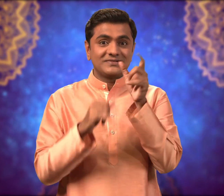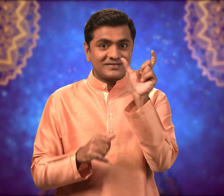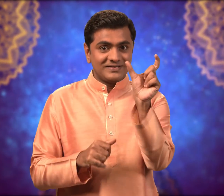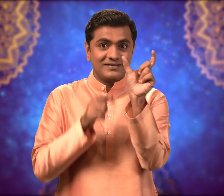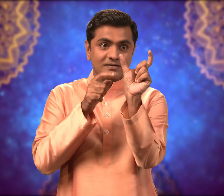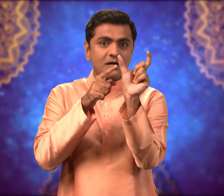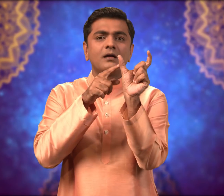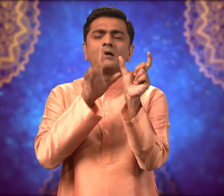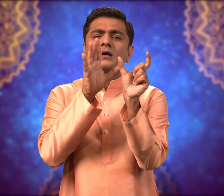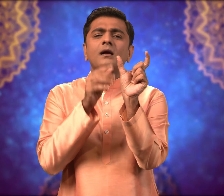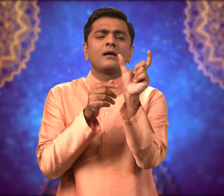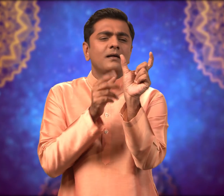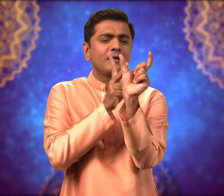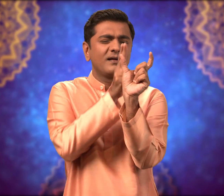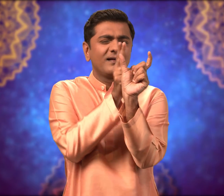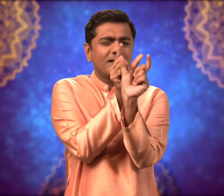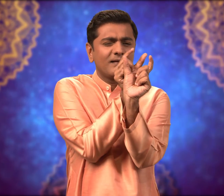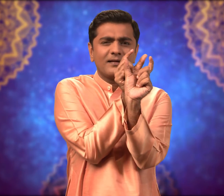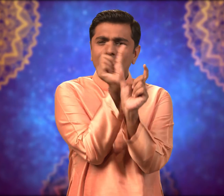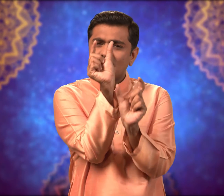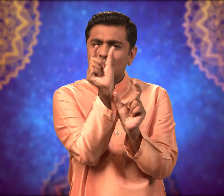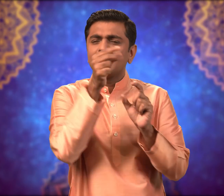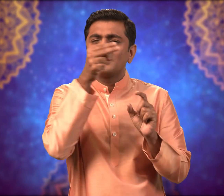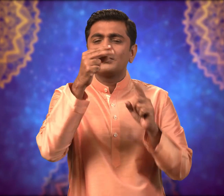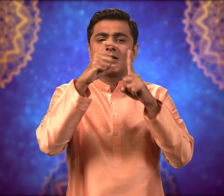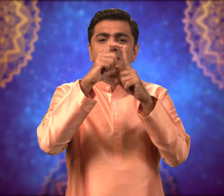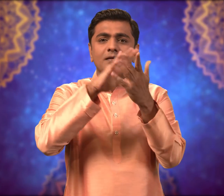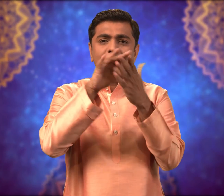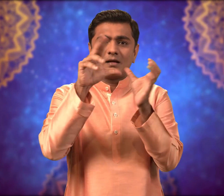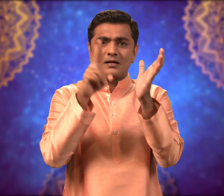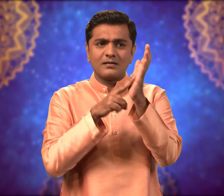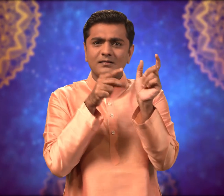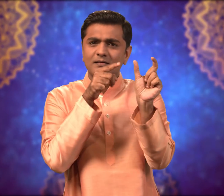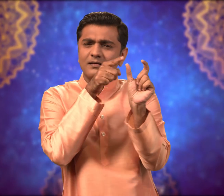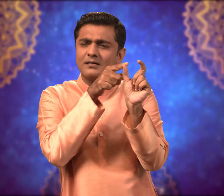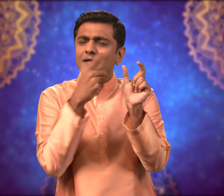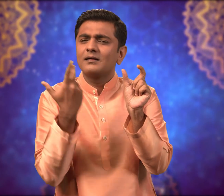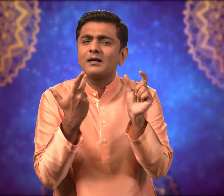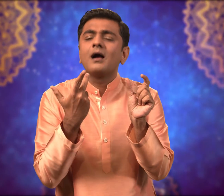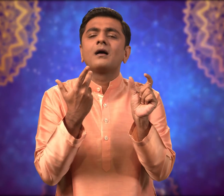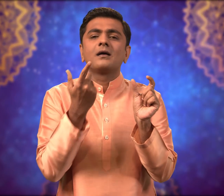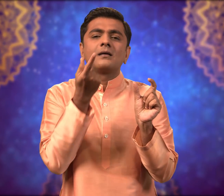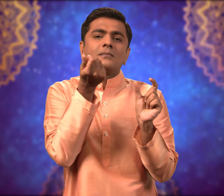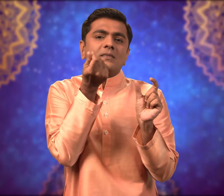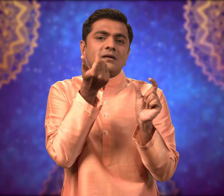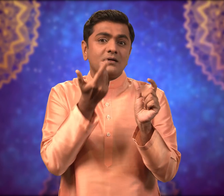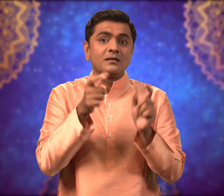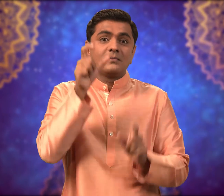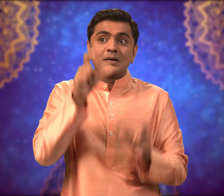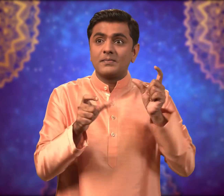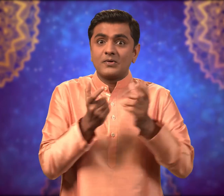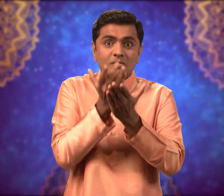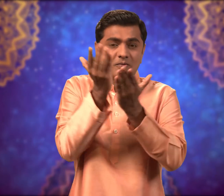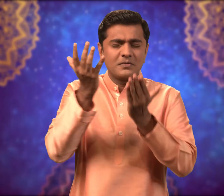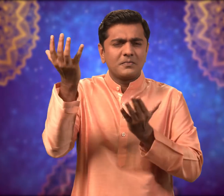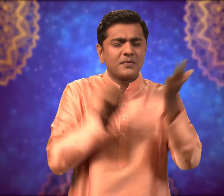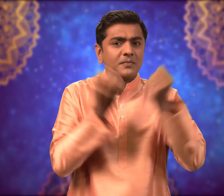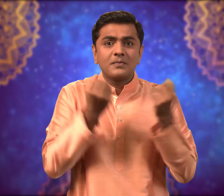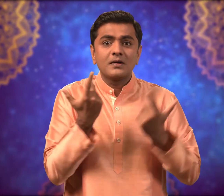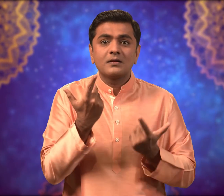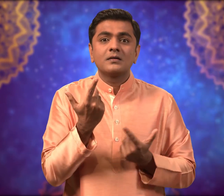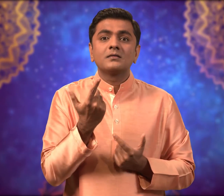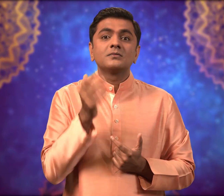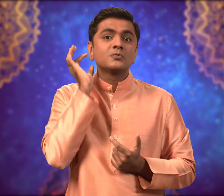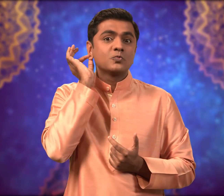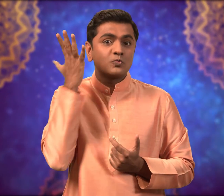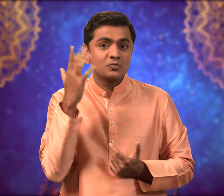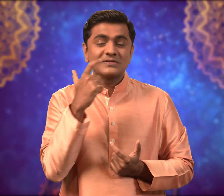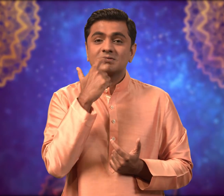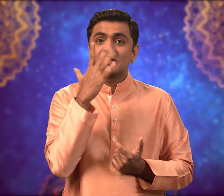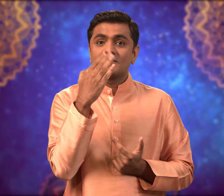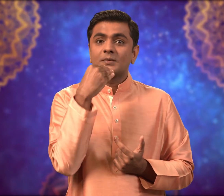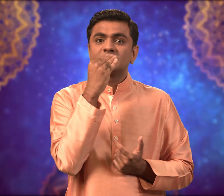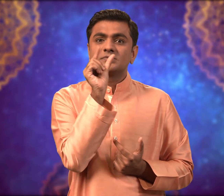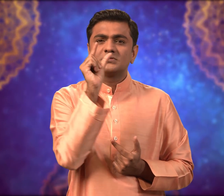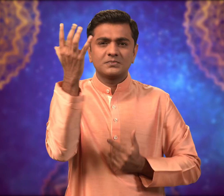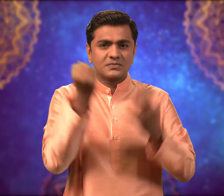The word “Dhan” means wealth. People buy silver, gold biscuits